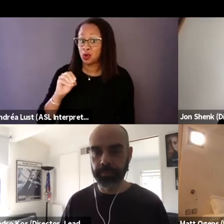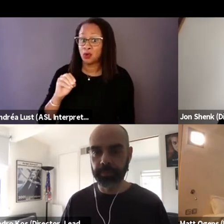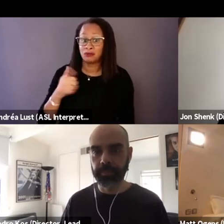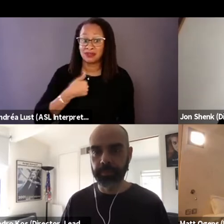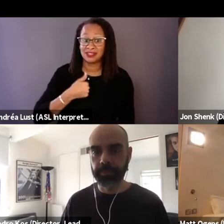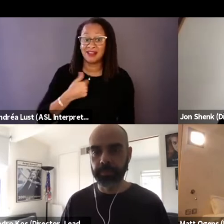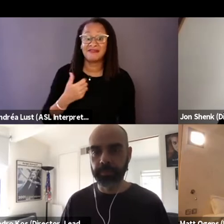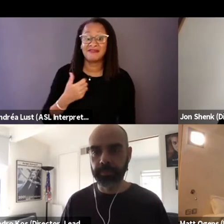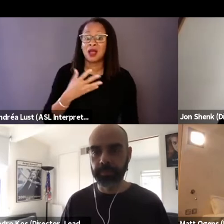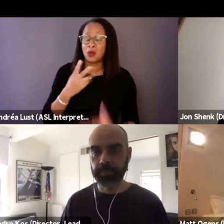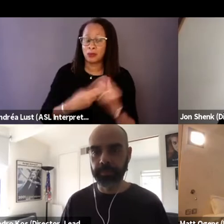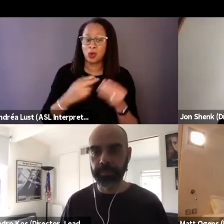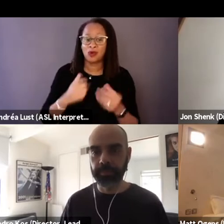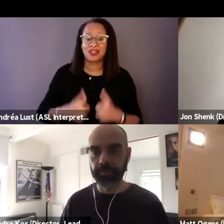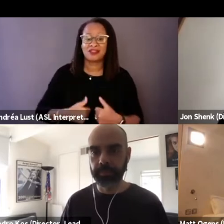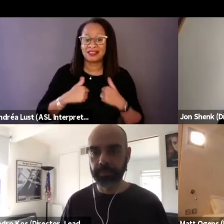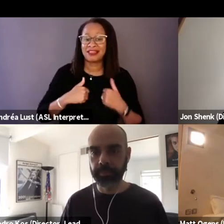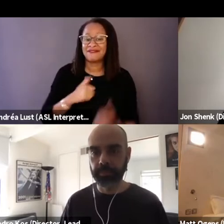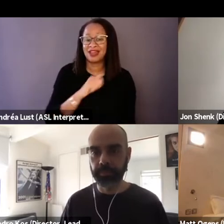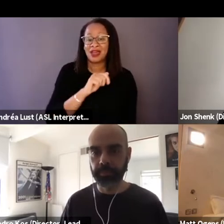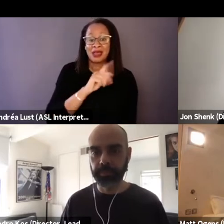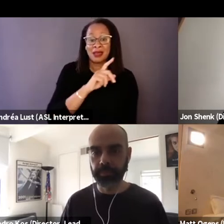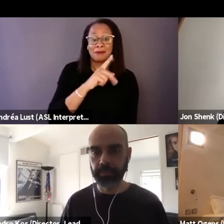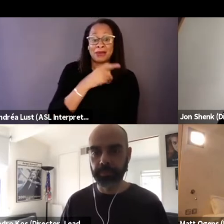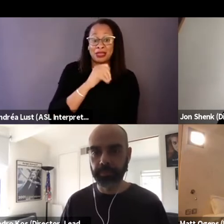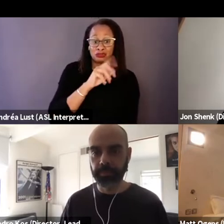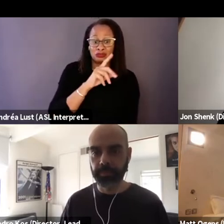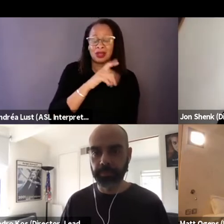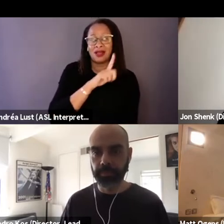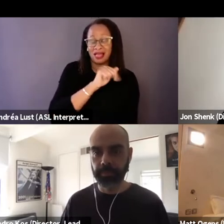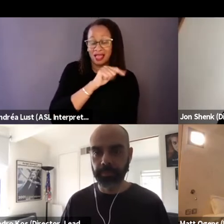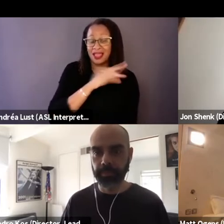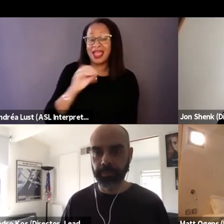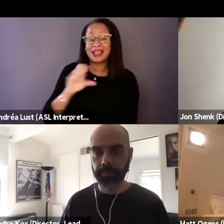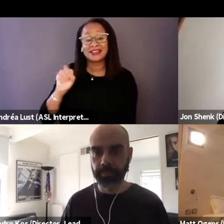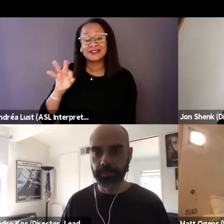and my partner, Bonnie and I live together in San Francisco.